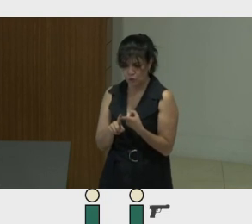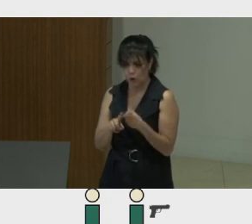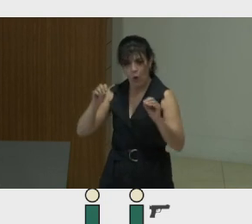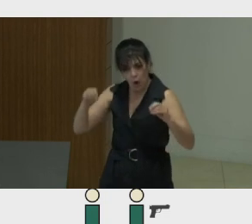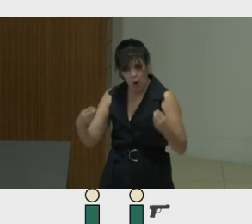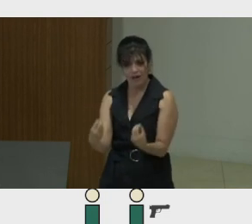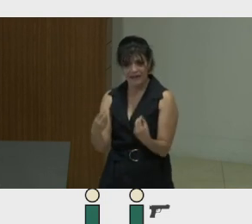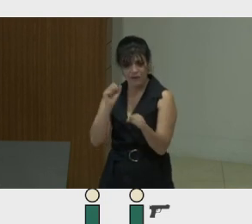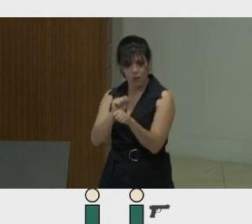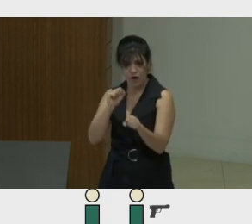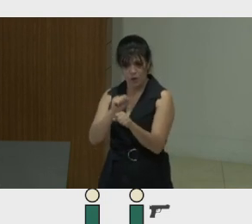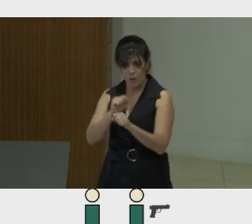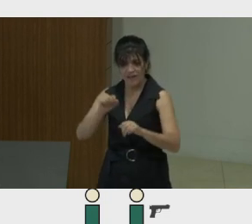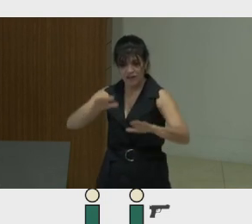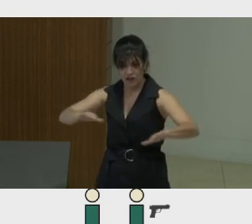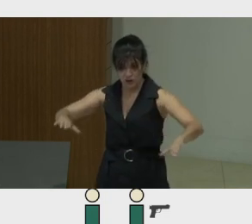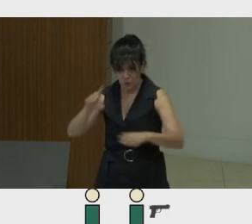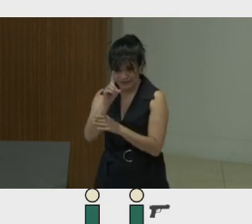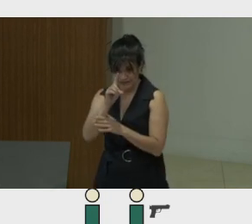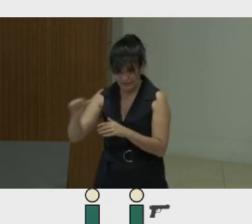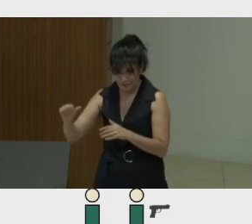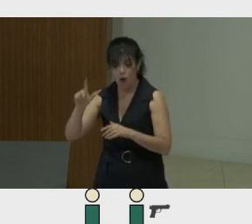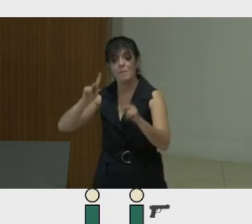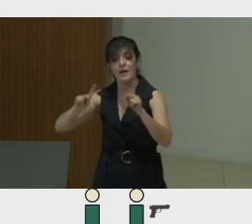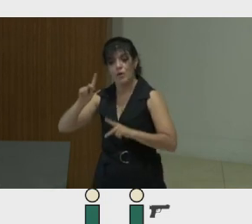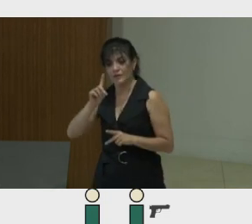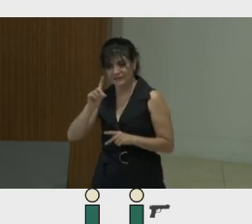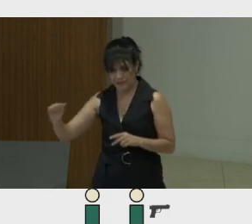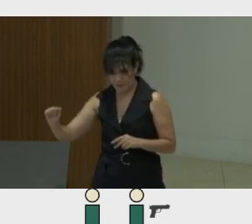working with children with disabilities or people with disabilities in general.